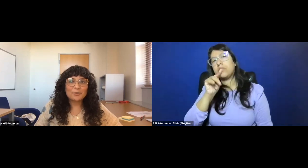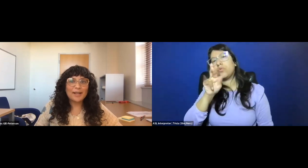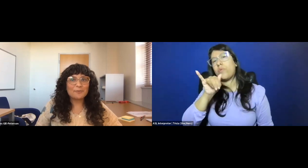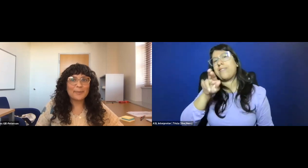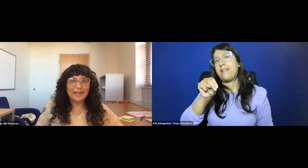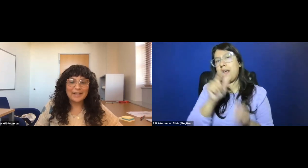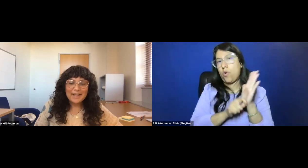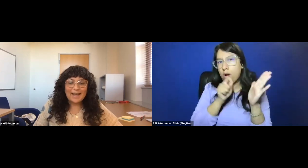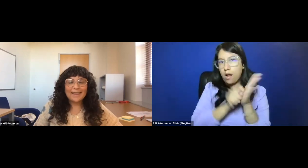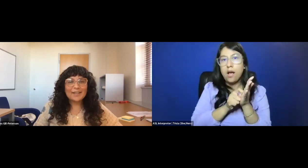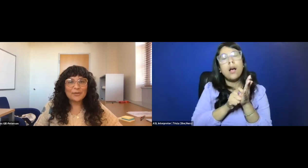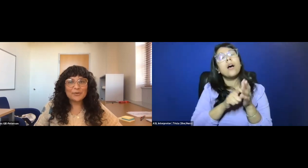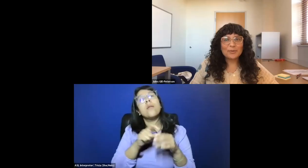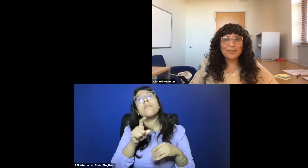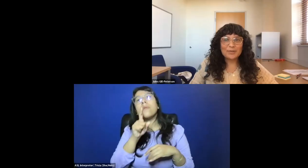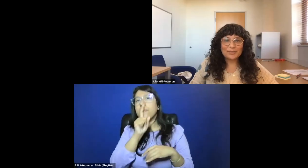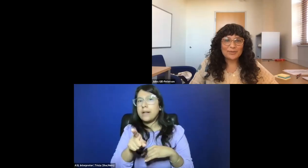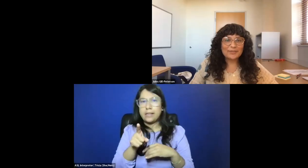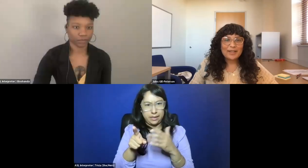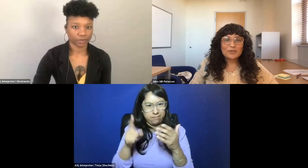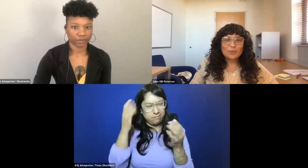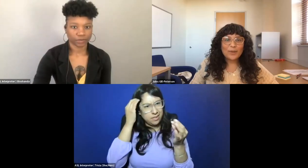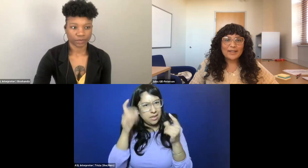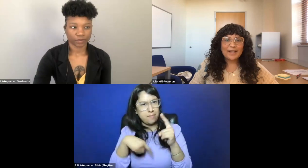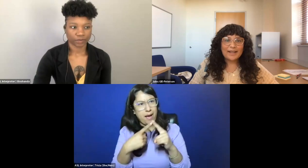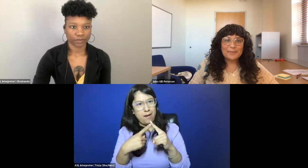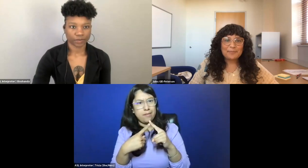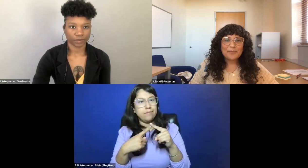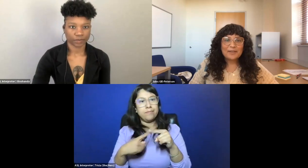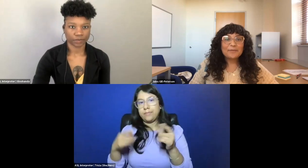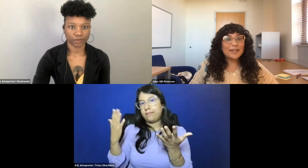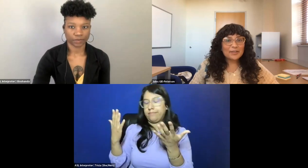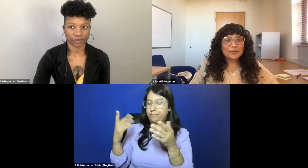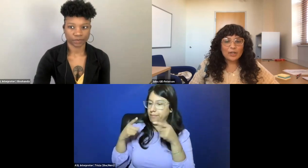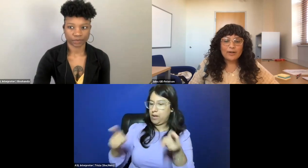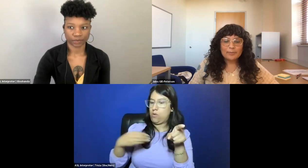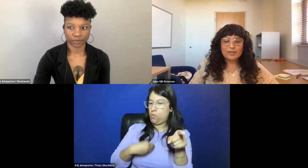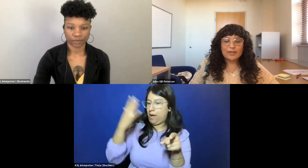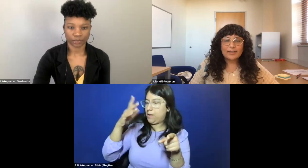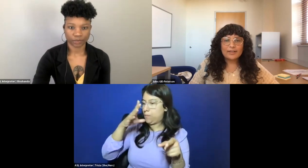of the imperiled white woman, I think those would be the sort of twin figures for Comstock,